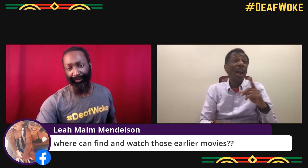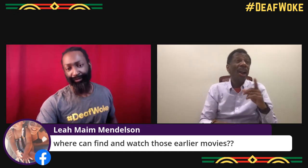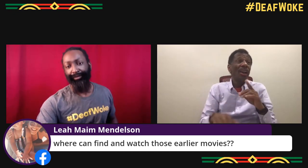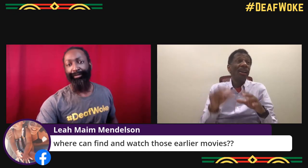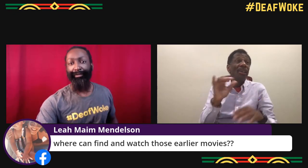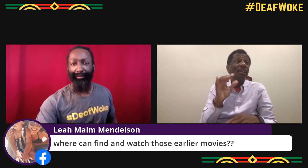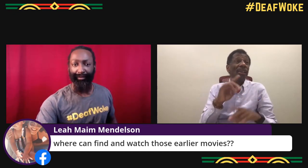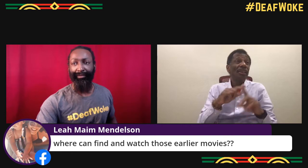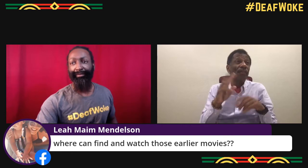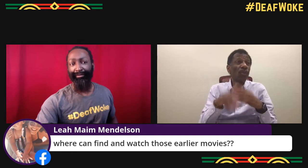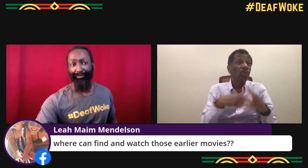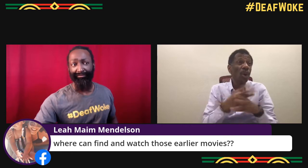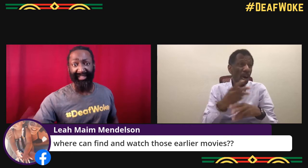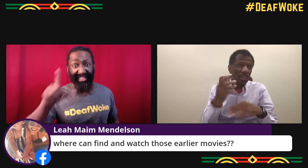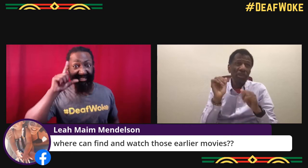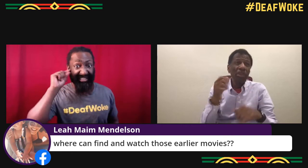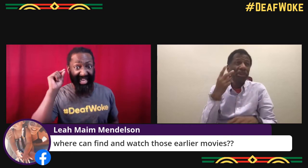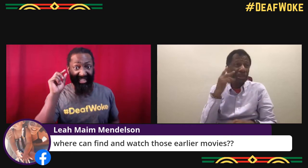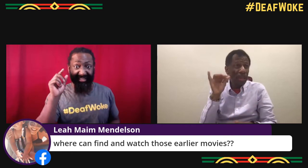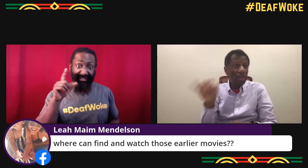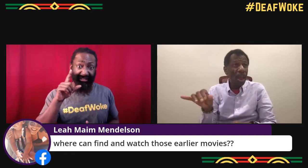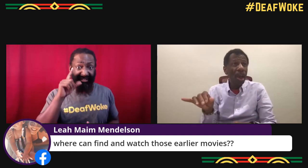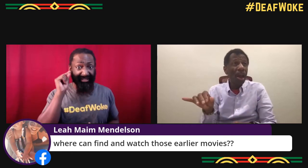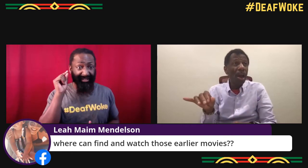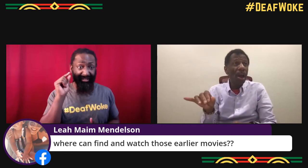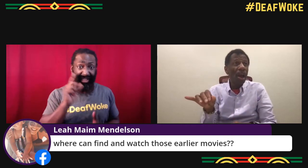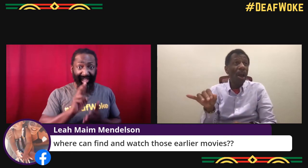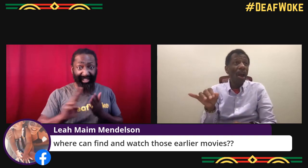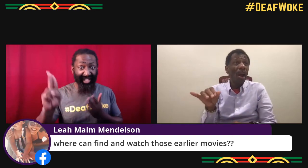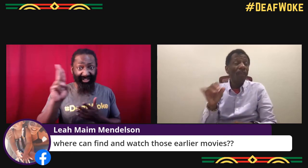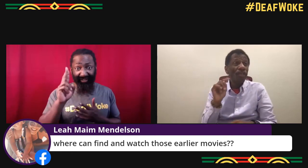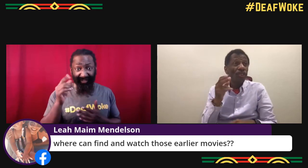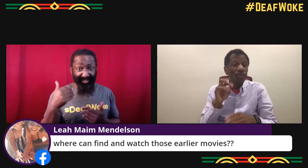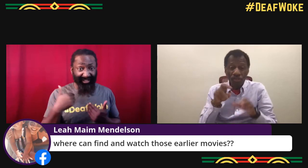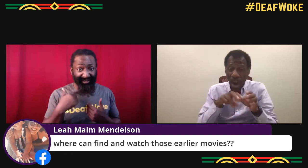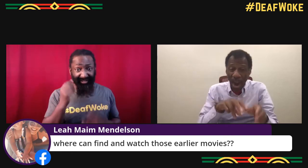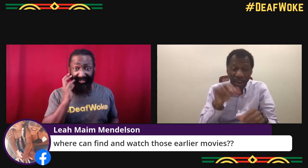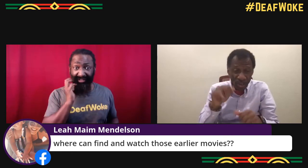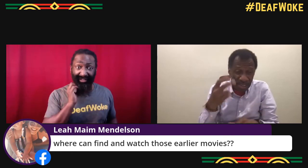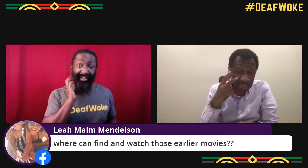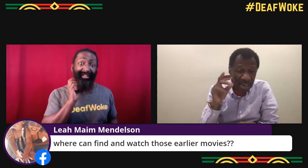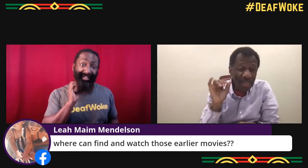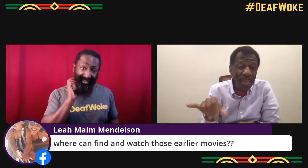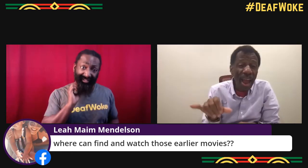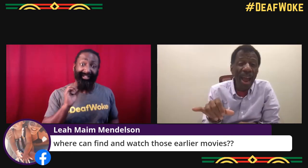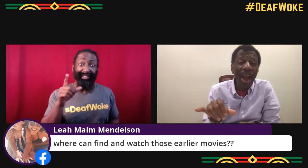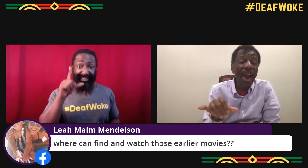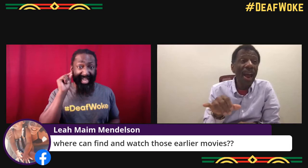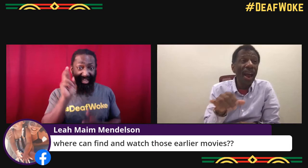I know there's a few on YouTube. I think you can find "A Different World" on YouTube.